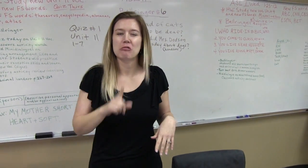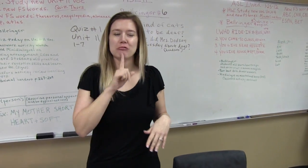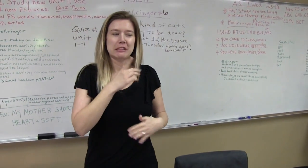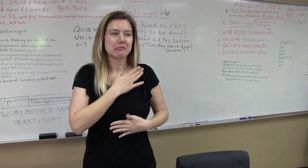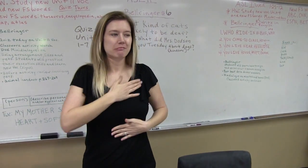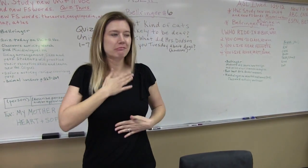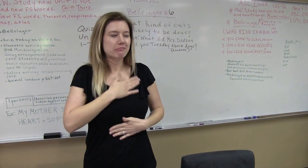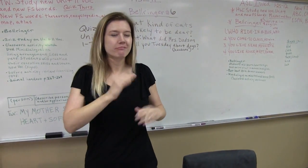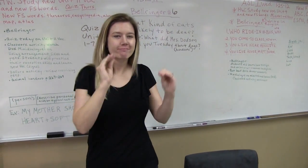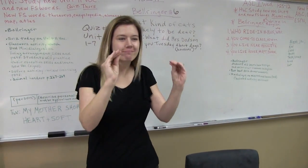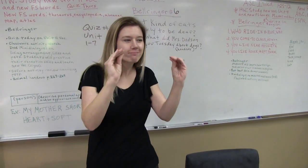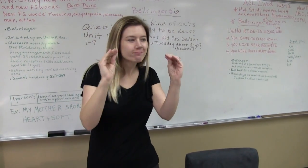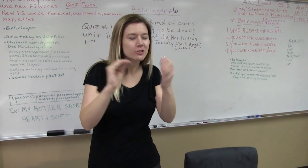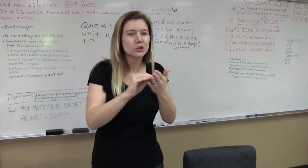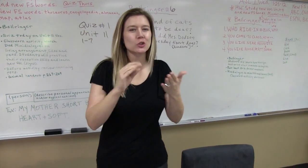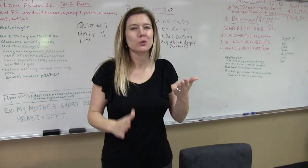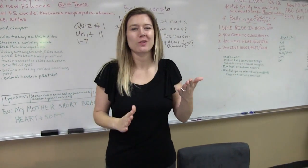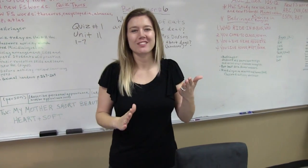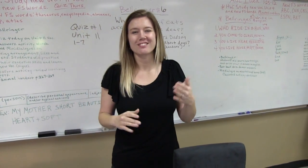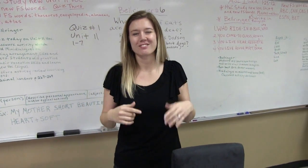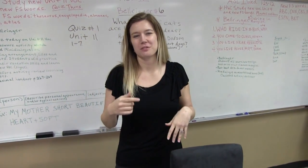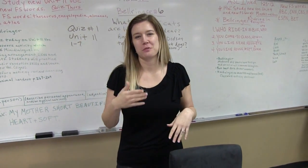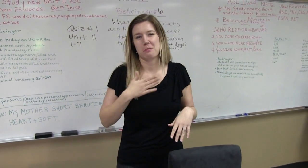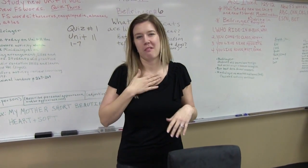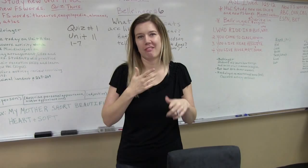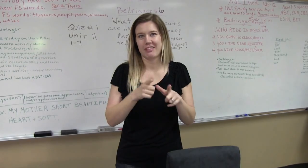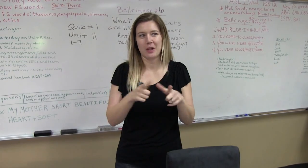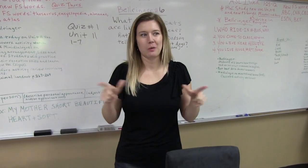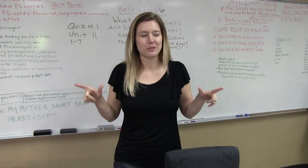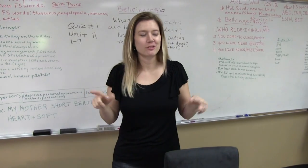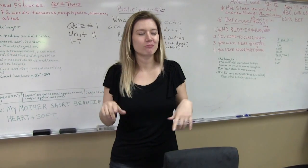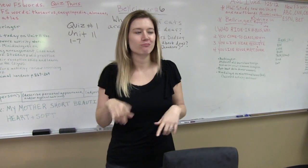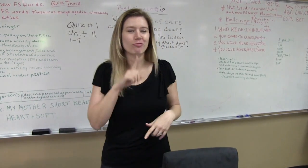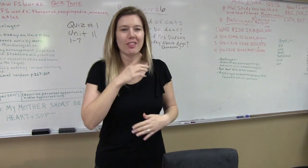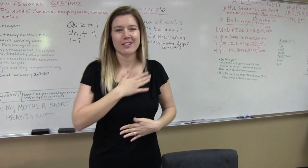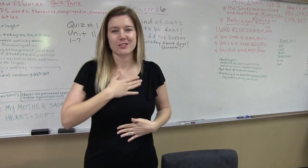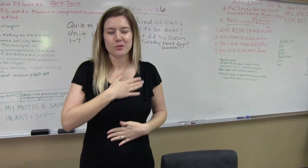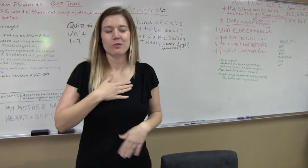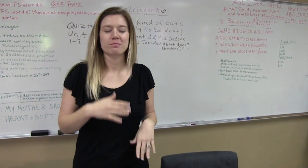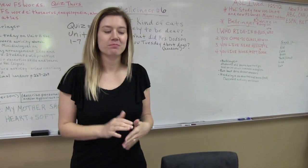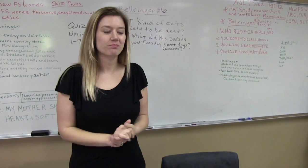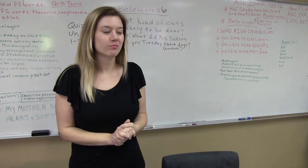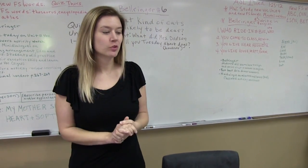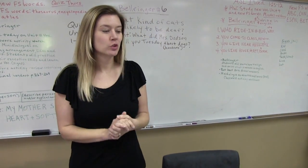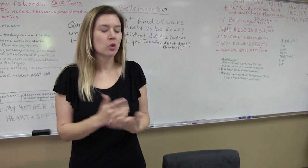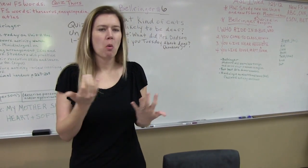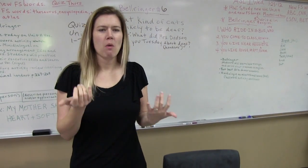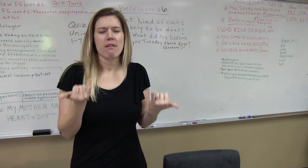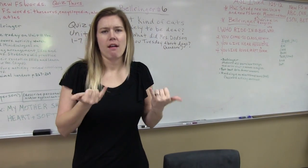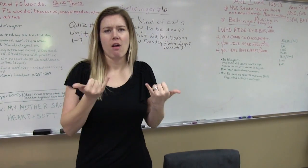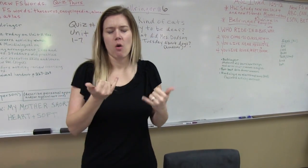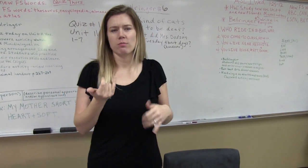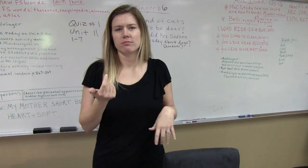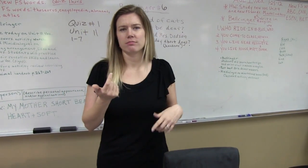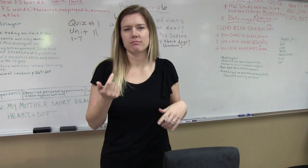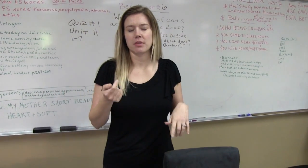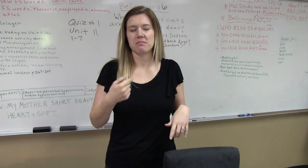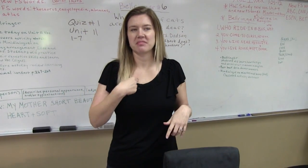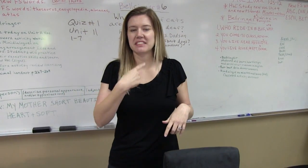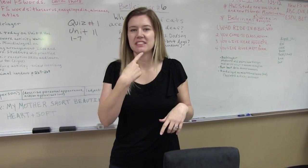and I really enjoy teaching the students my language. It's really enjoyable. Anyway today